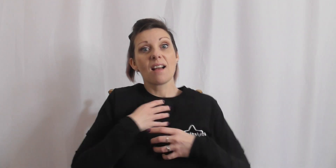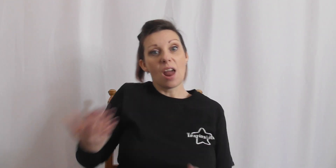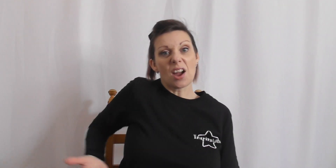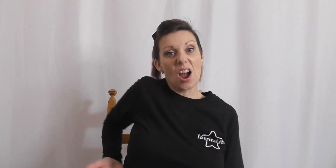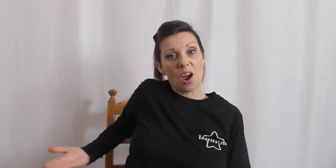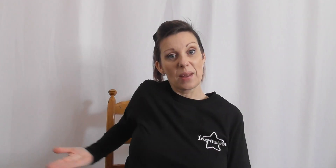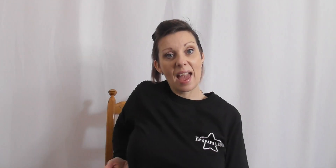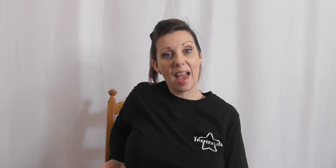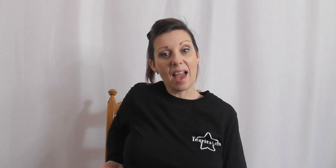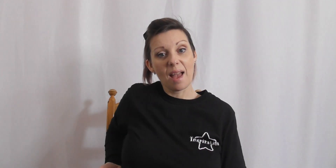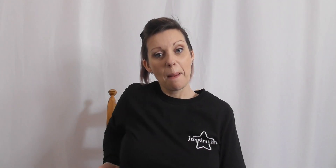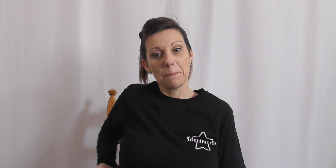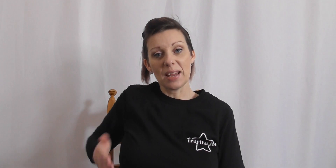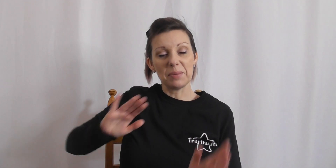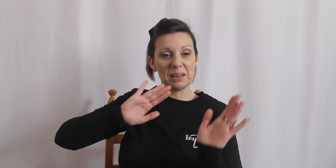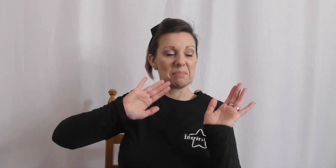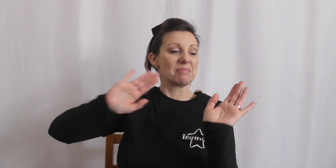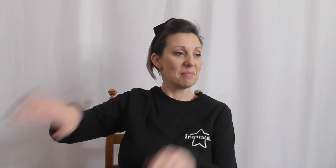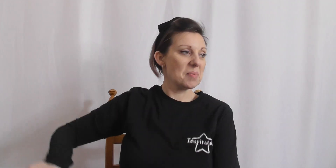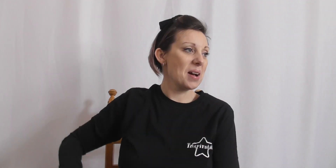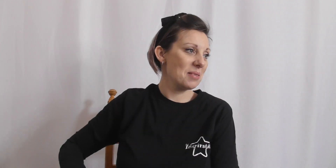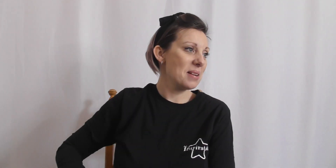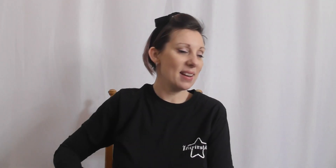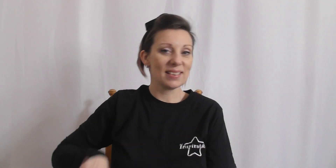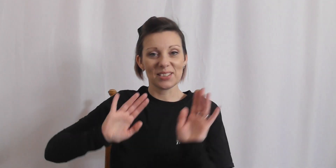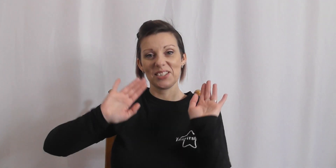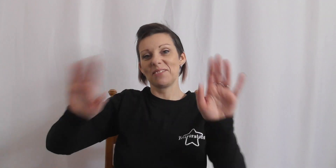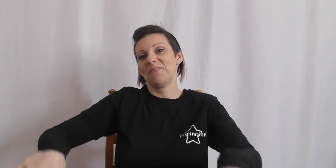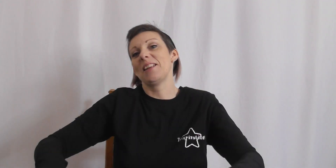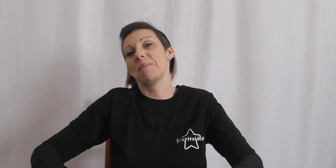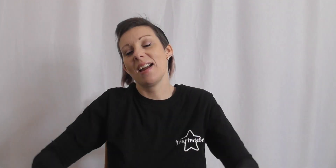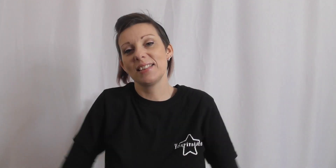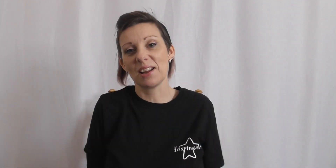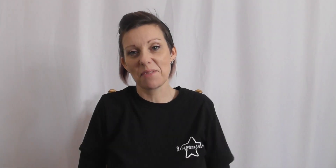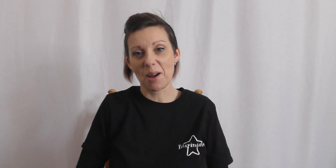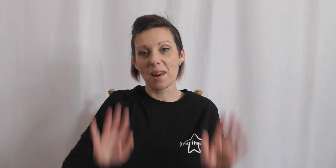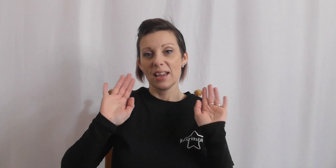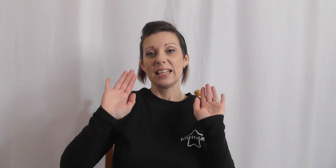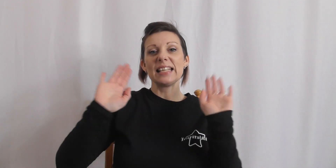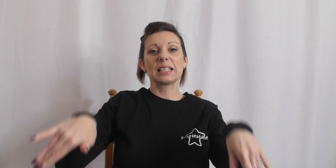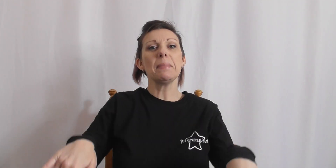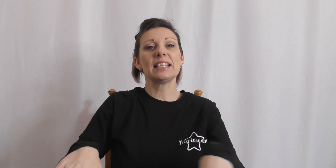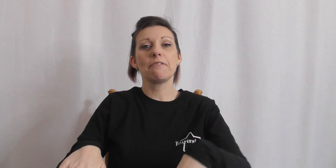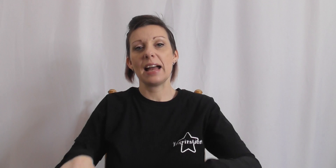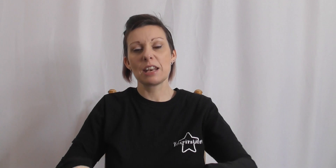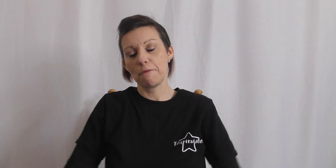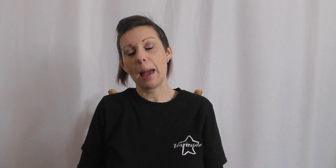like i don't care baby by the way. So i just flap my hands down for that one. Dismissive hand flap